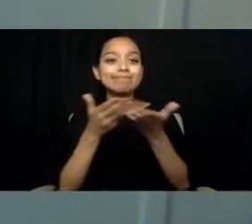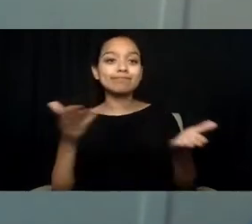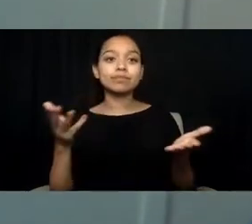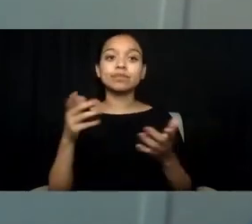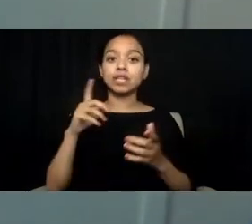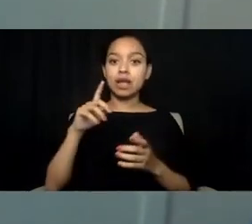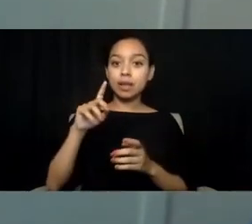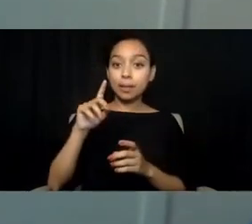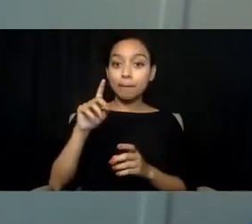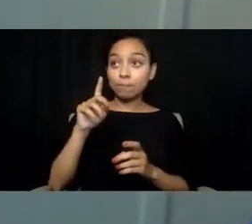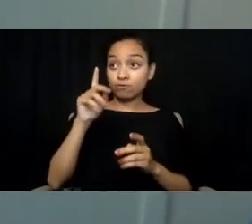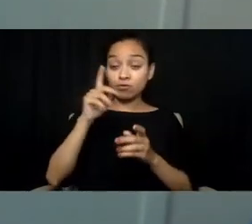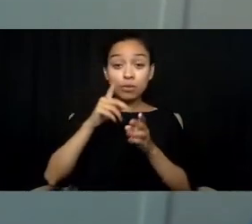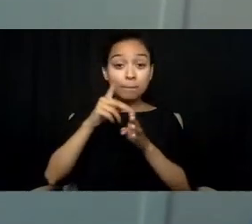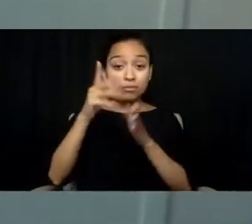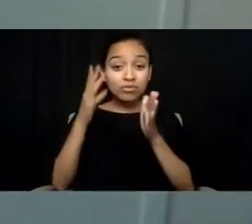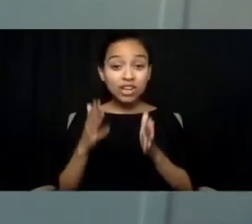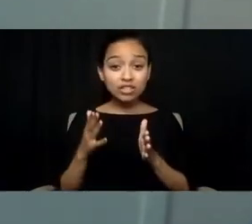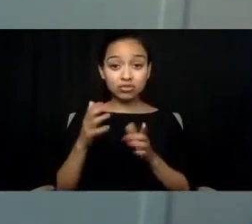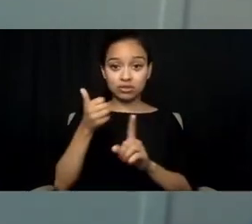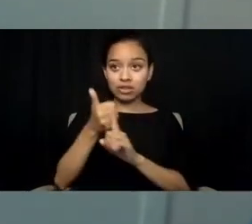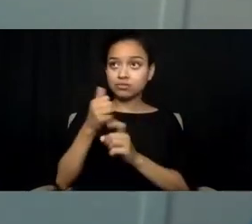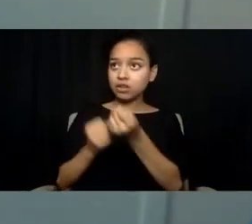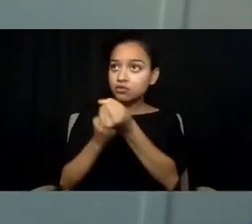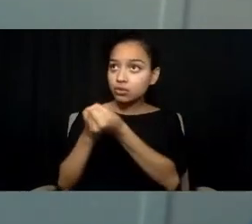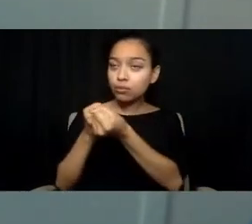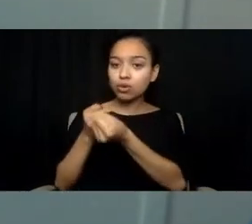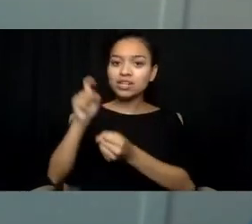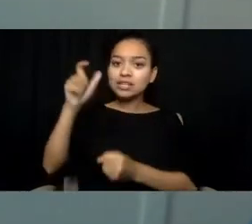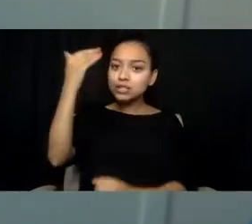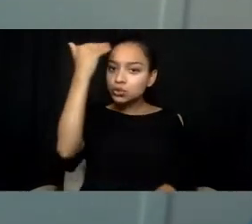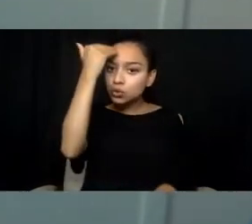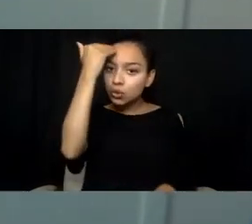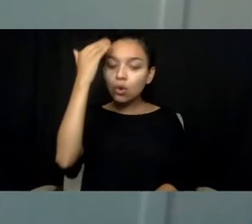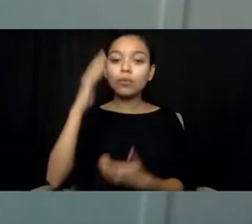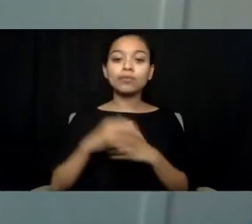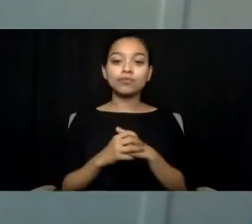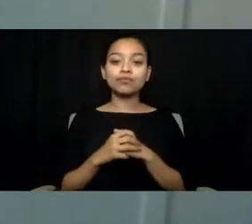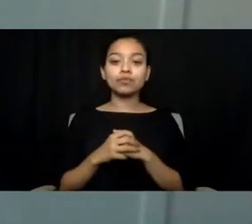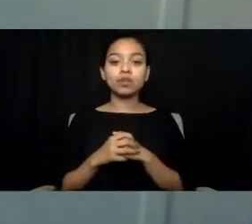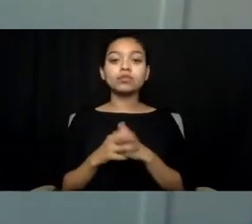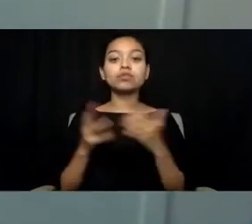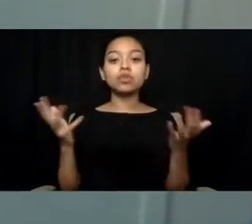The typical risk factors for the general public still pertain to autistic people,